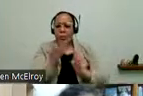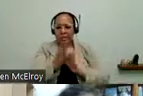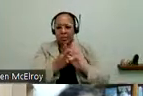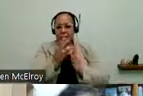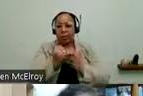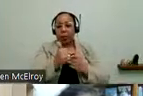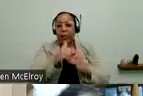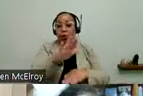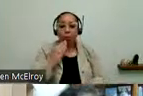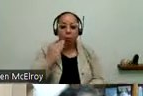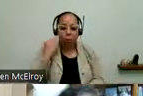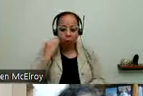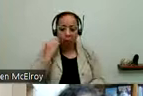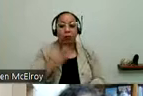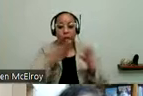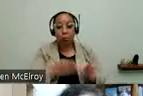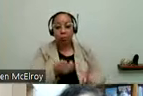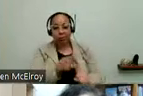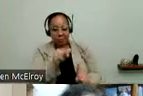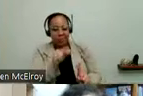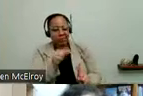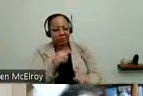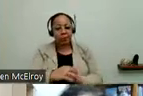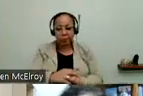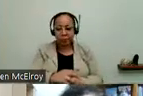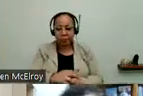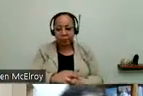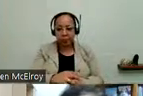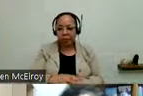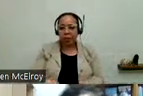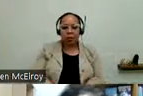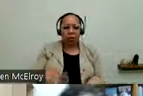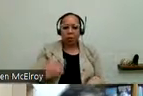to six hours of help in the home for a person with a disability. DORS has a